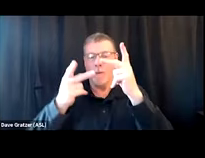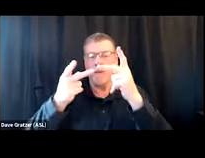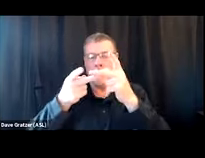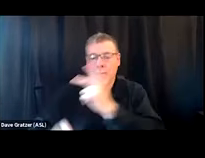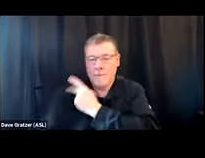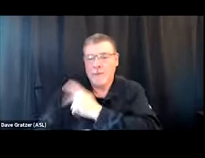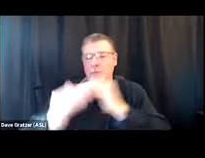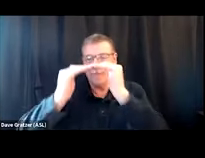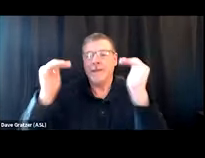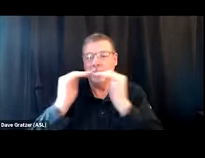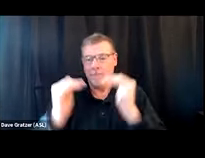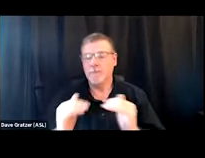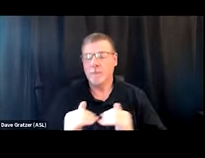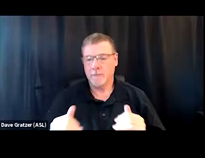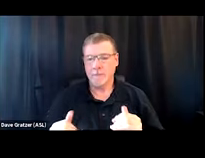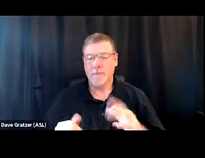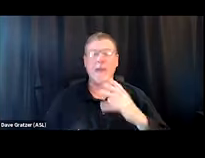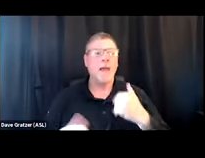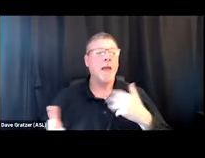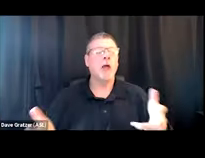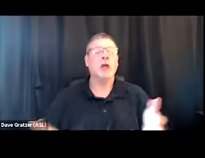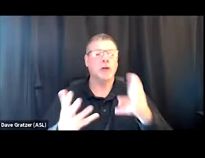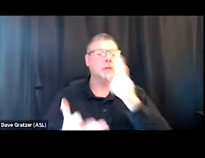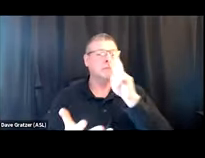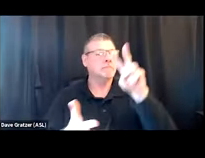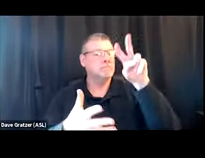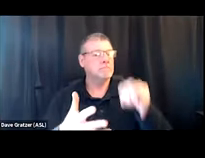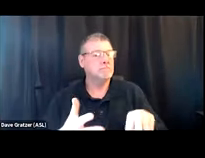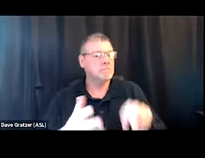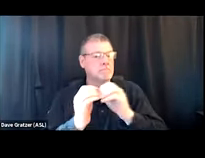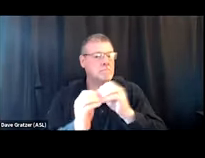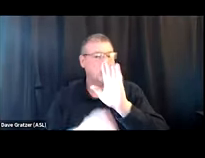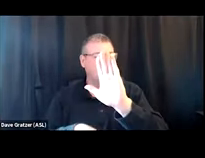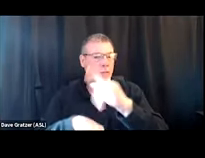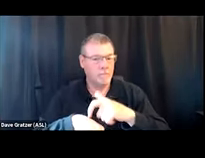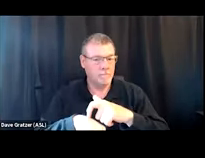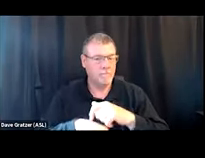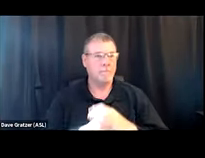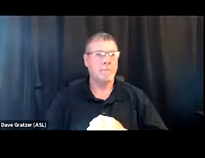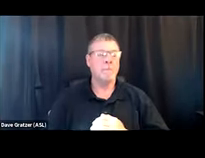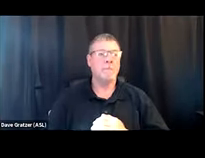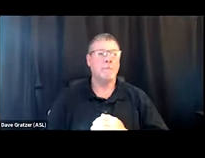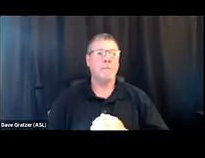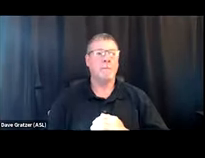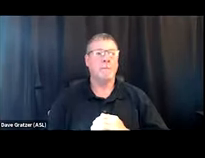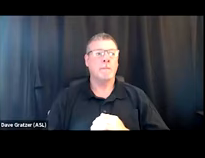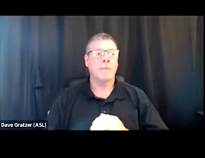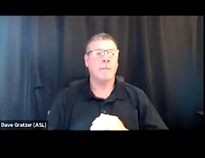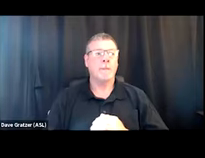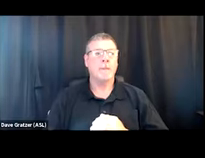And I would encourage you to look at this a little bit more on your own time, and kind of align this